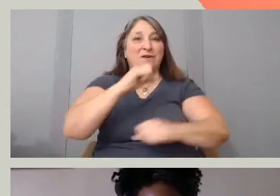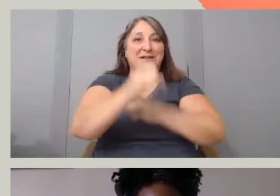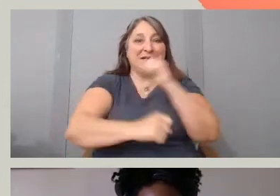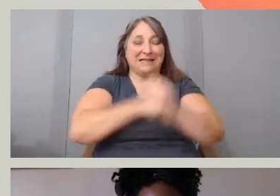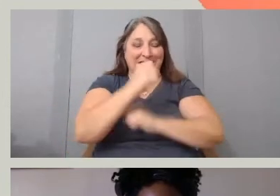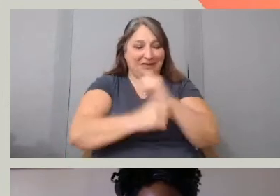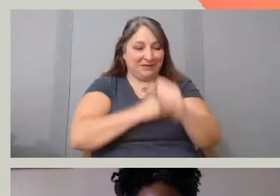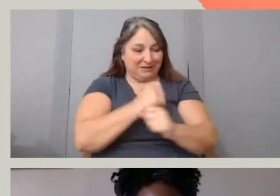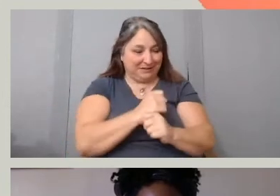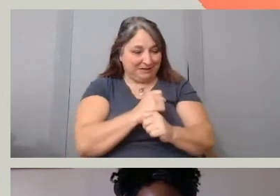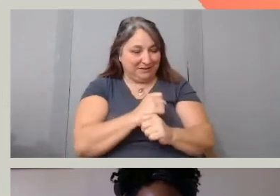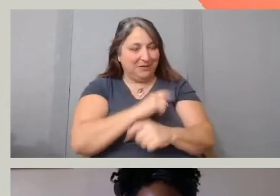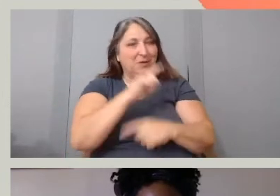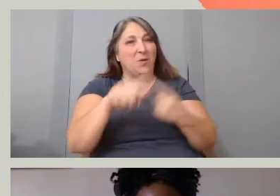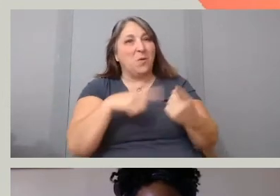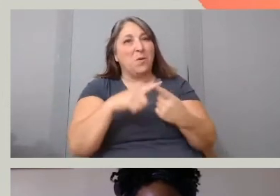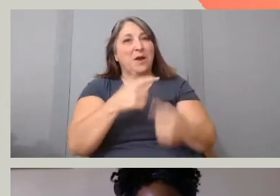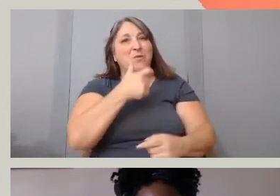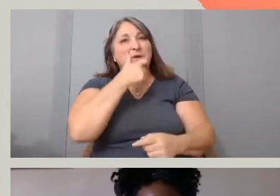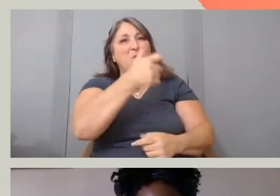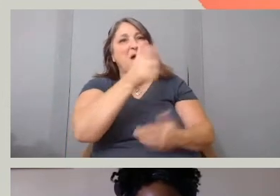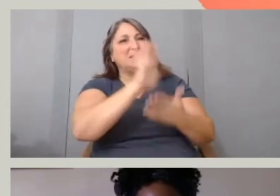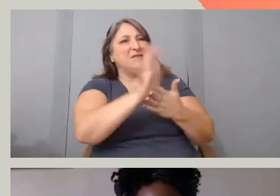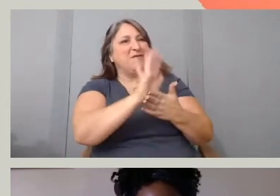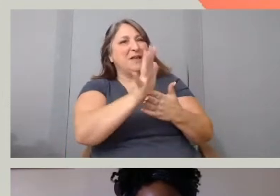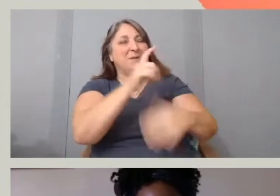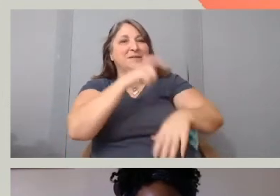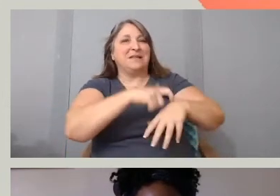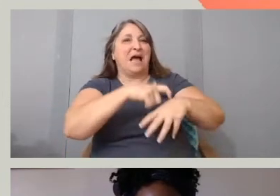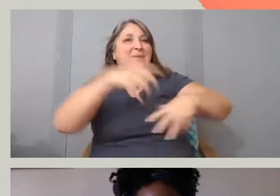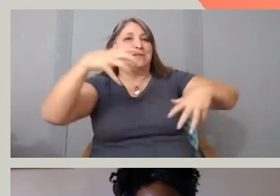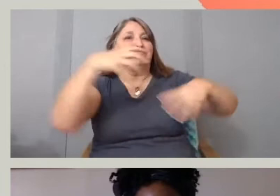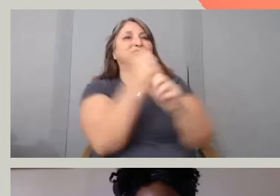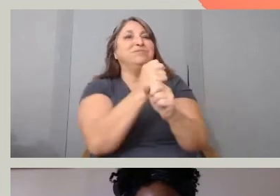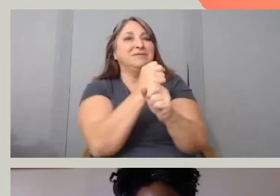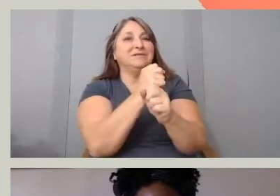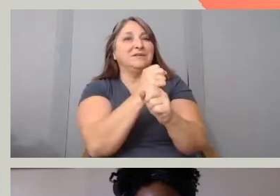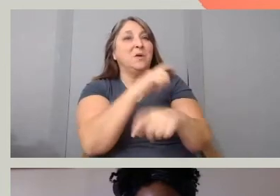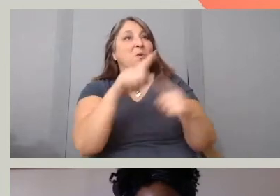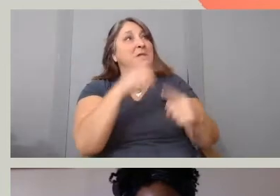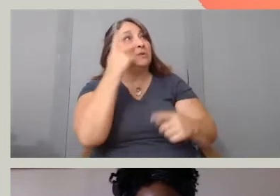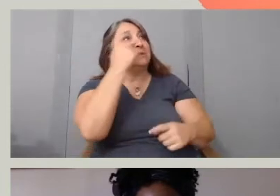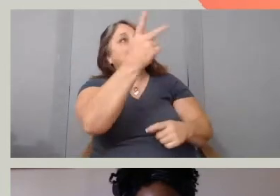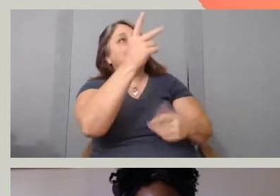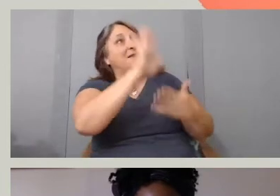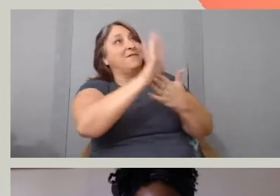when you watch your film, time gets so compressed. And when you see the film, it appears as if,